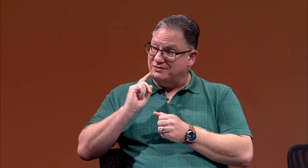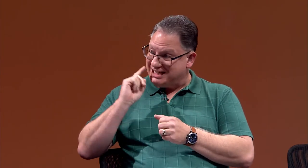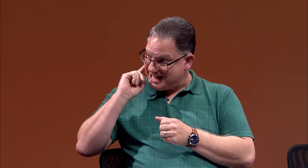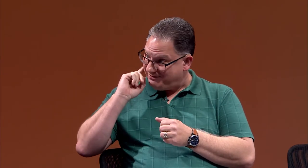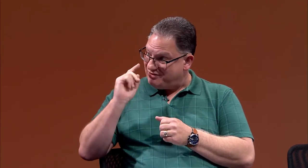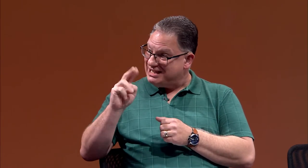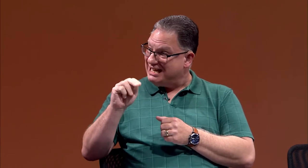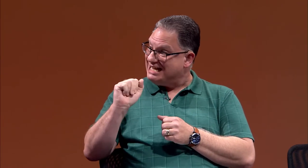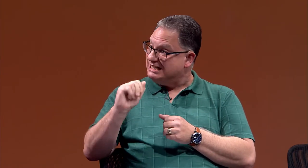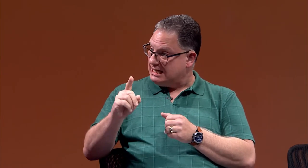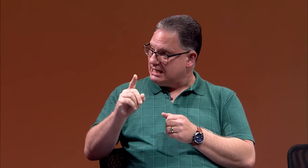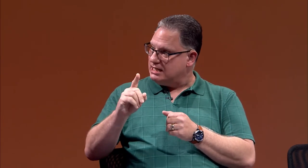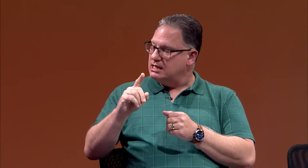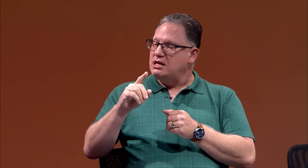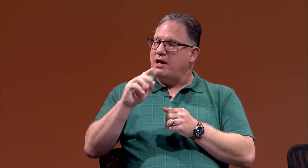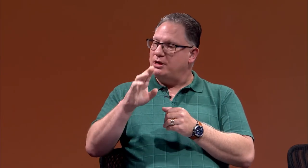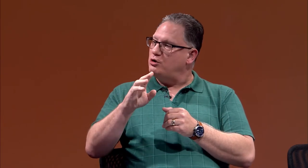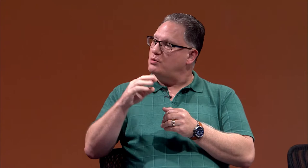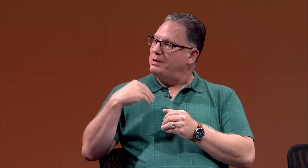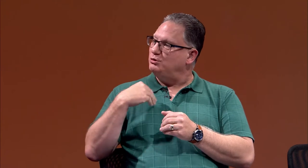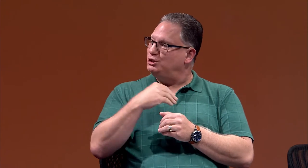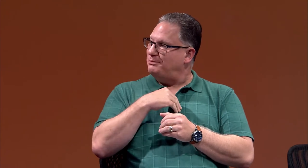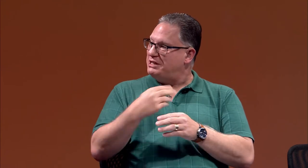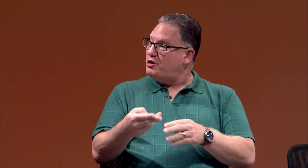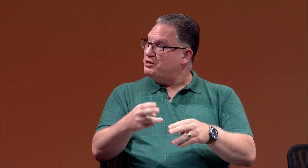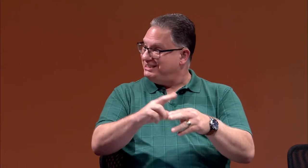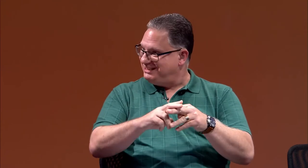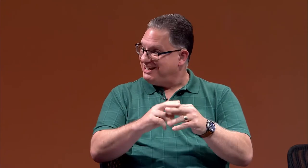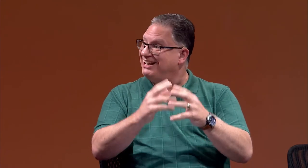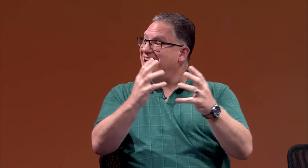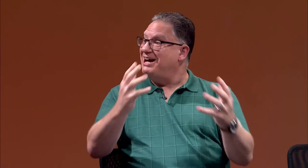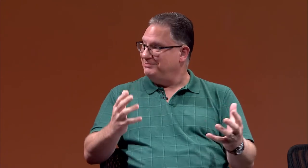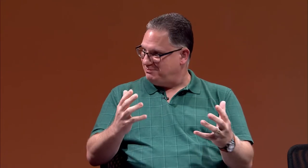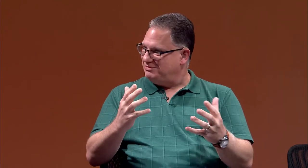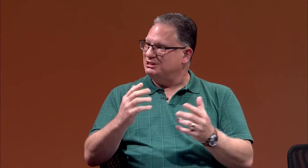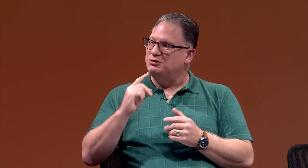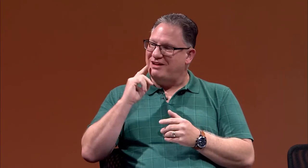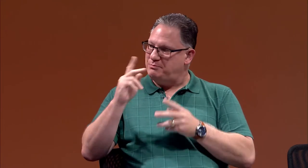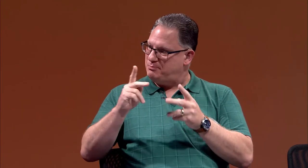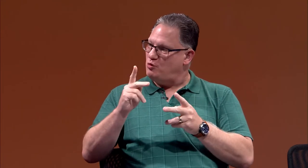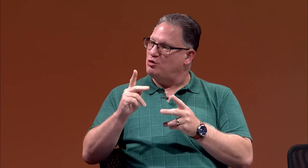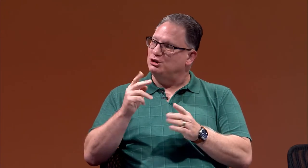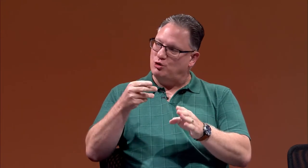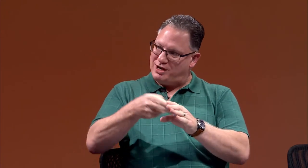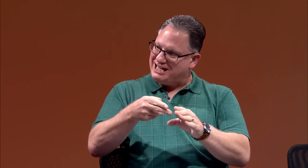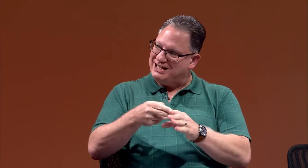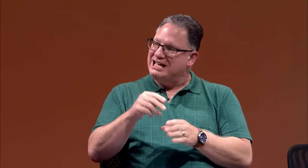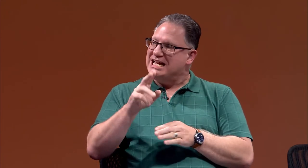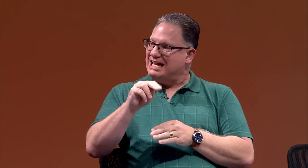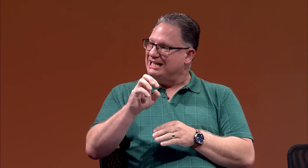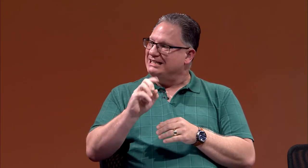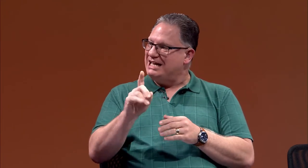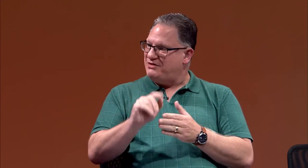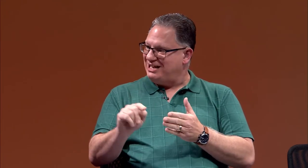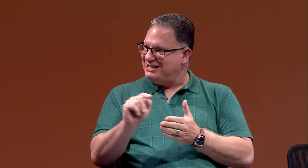of the Deaf, NAD, their membership increased, a lot. Deaf people were joining NAD at that time